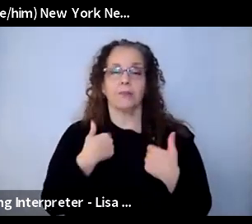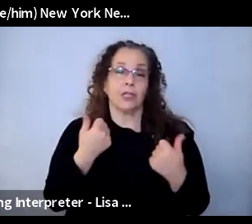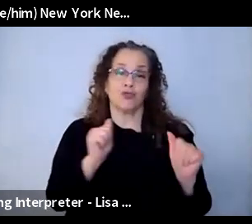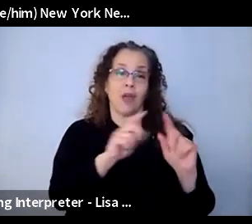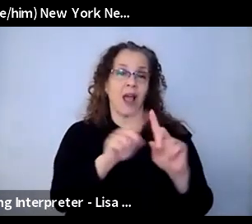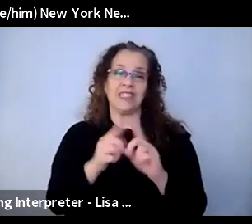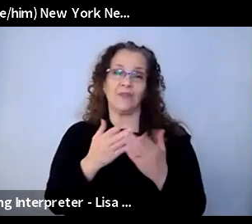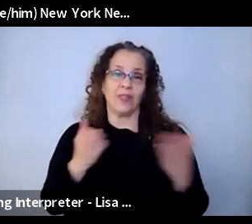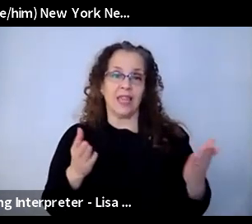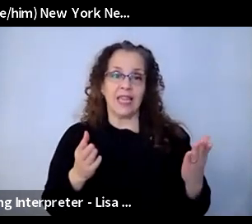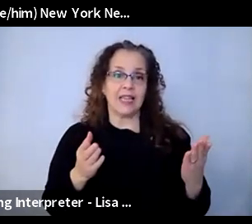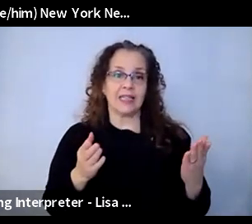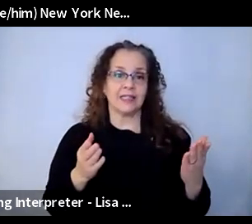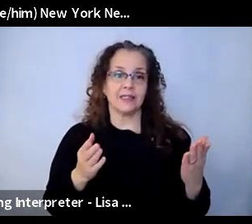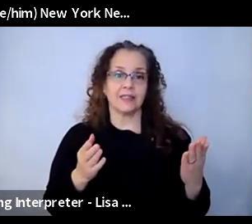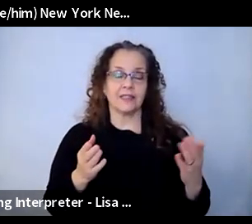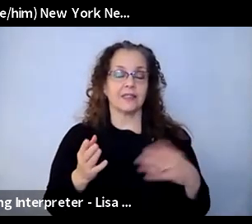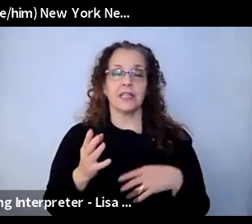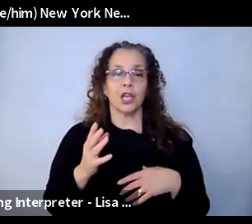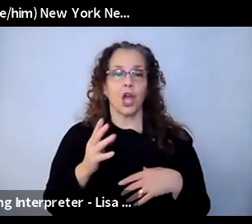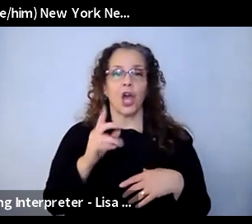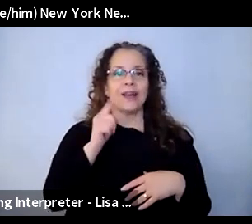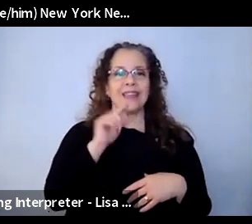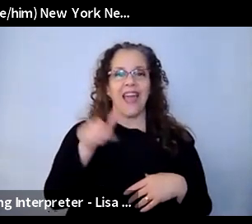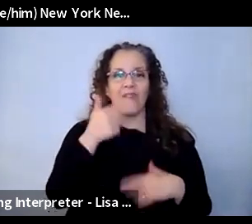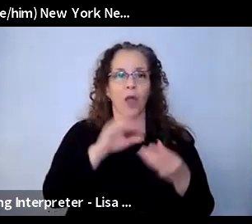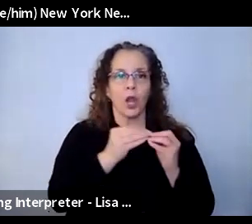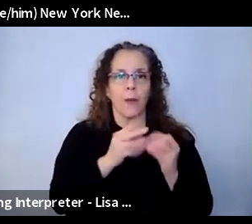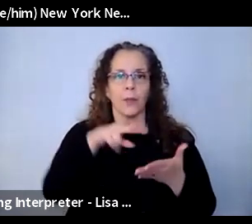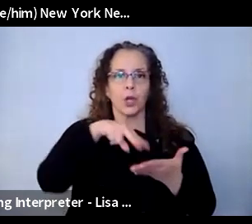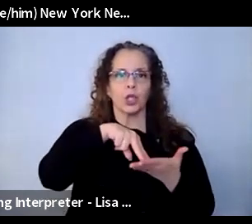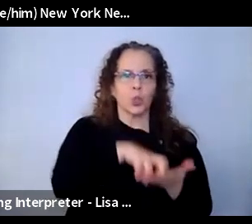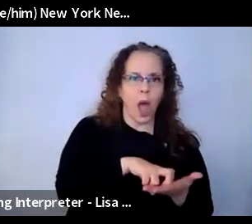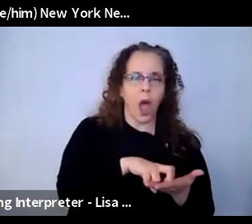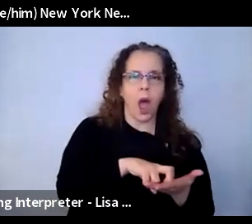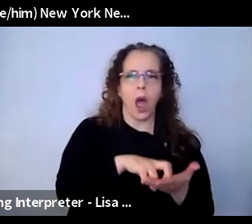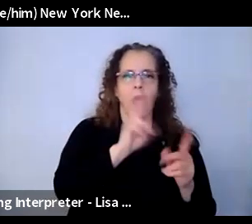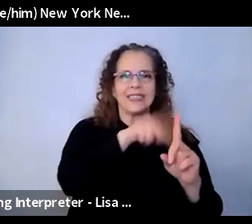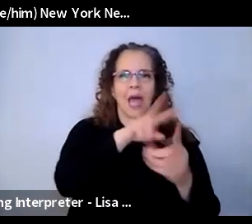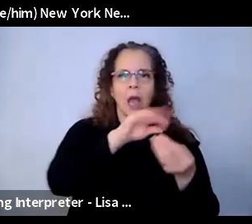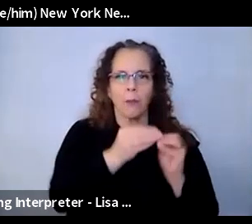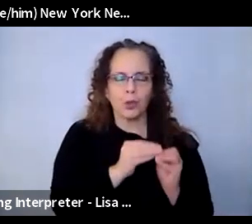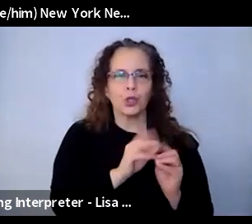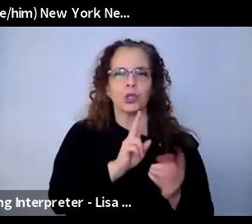every other number squat, blah, blah, blah, every other number stand up. And, you know, just so that they notice that they are